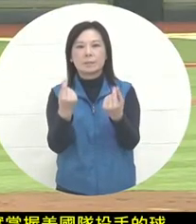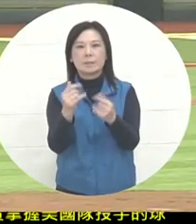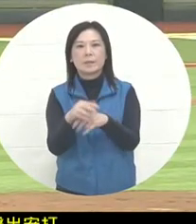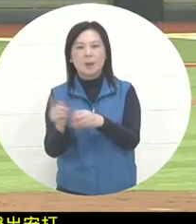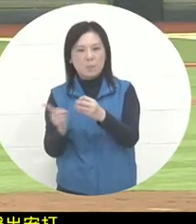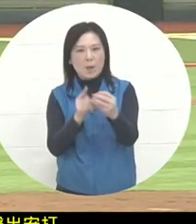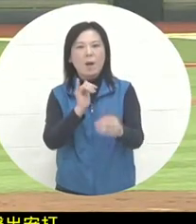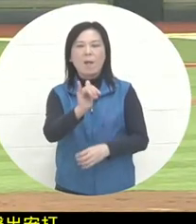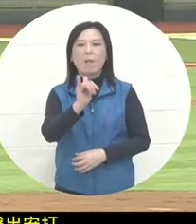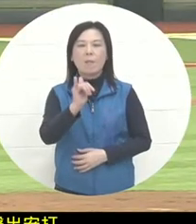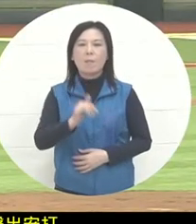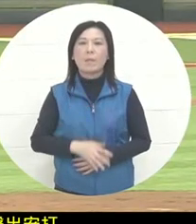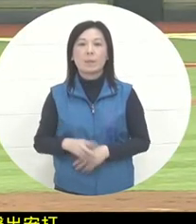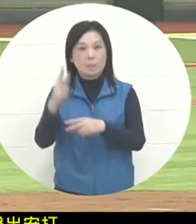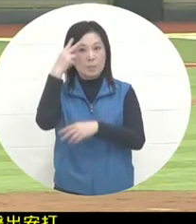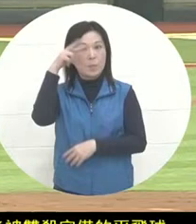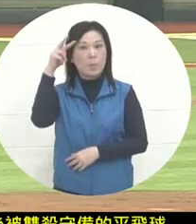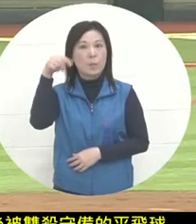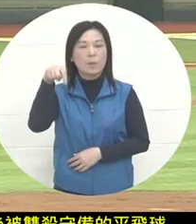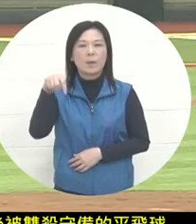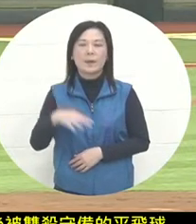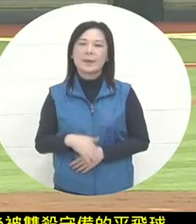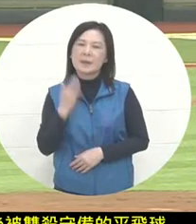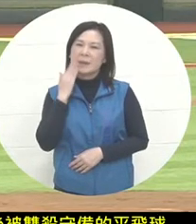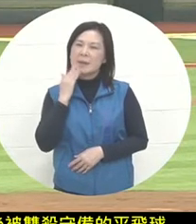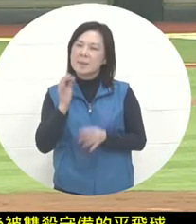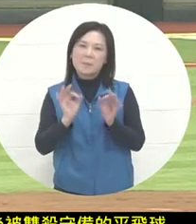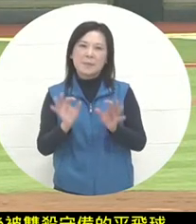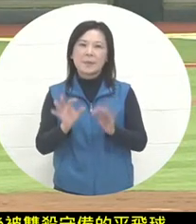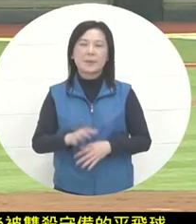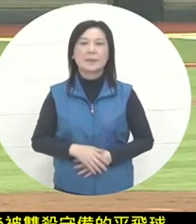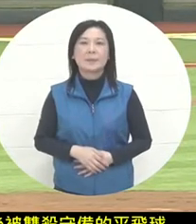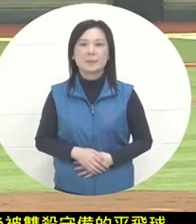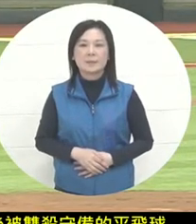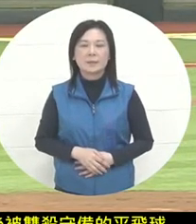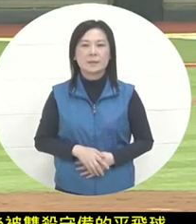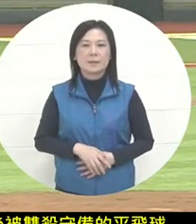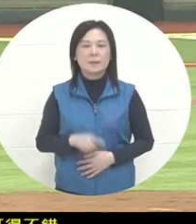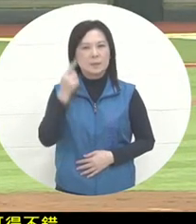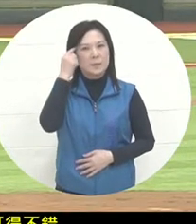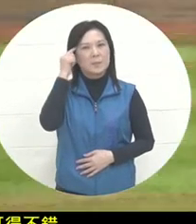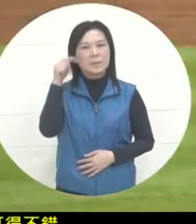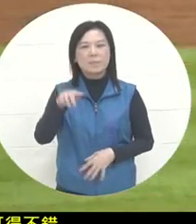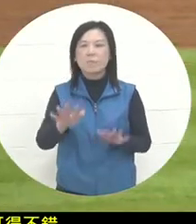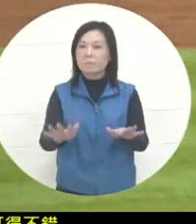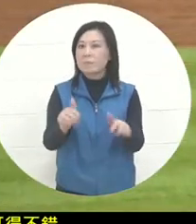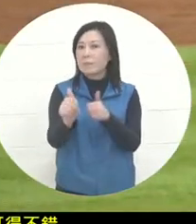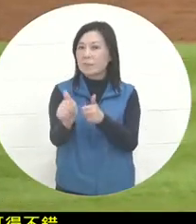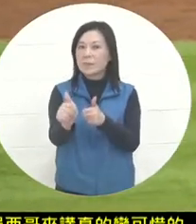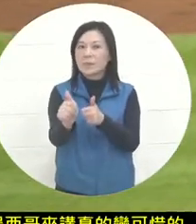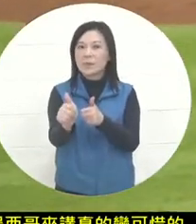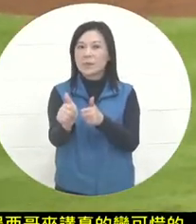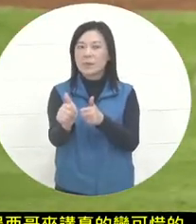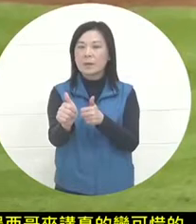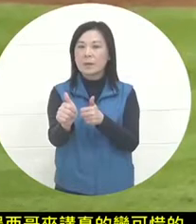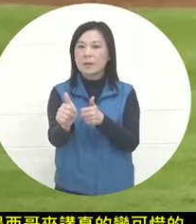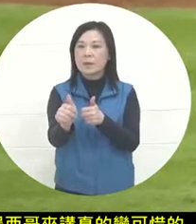, so it is really a pity for Mexico. But I also think that this game seems to be a bit lucky,